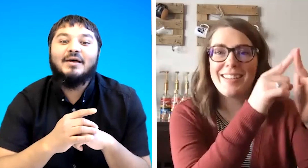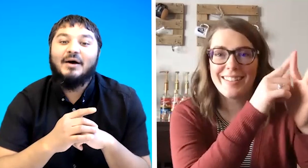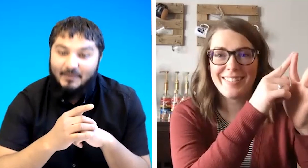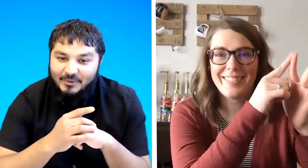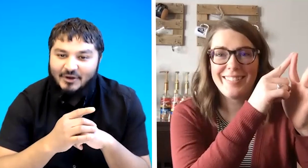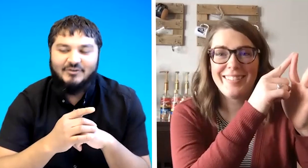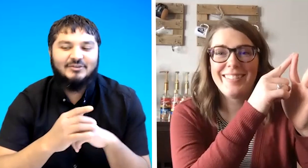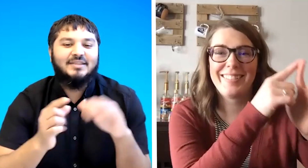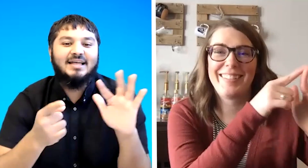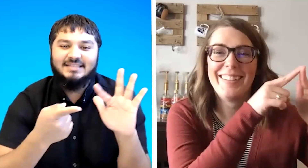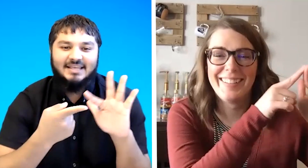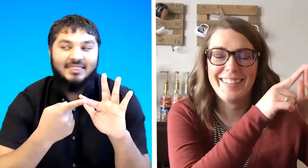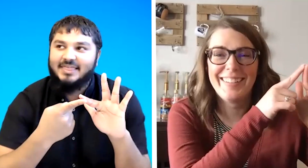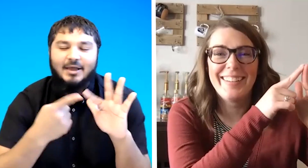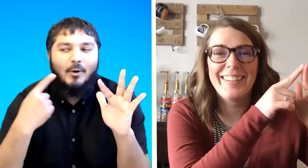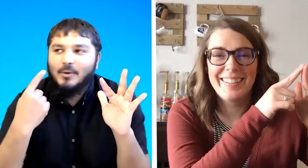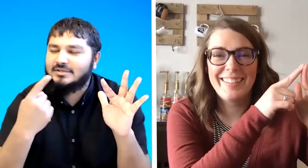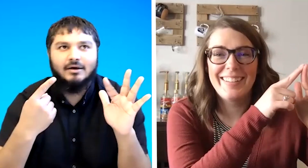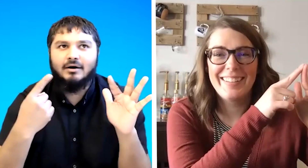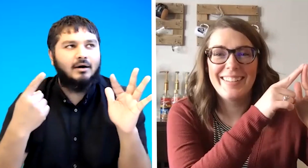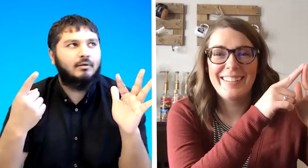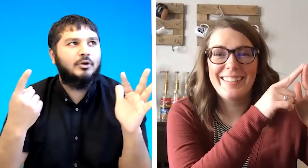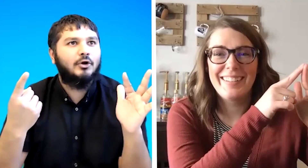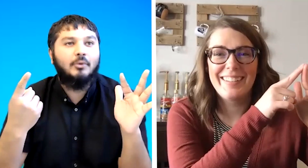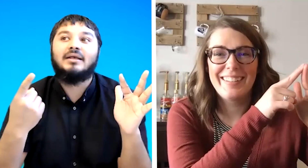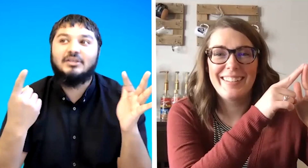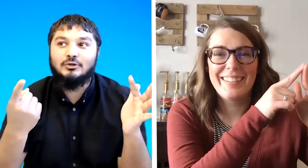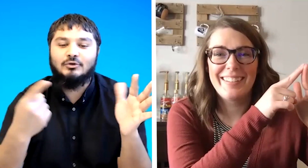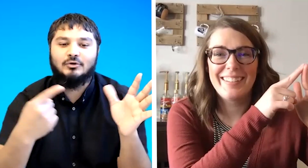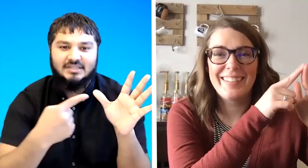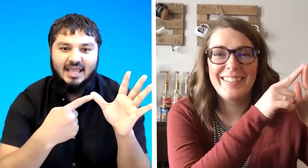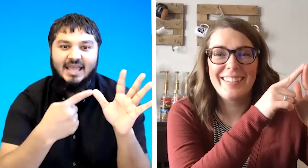okay perfect so that's e and they always say oh we don't know i think you do because a